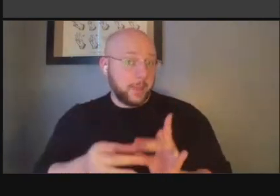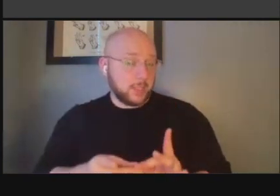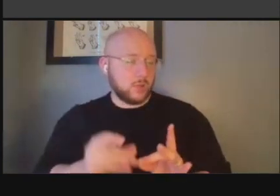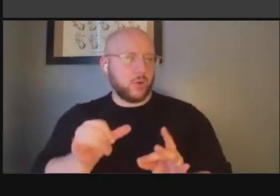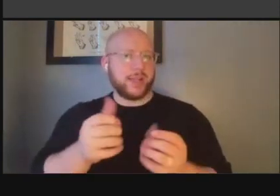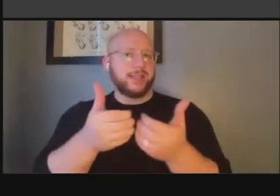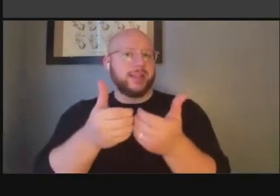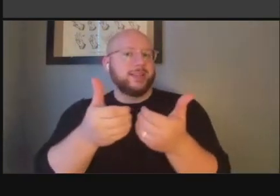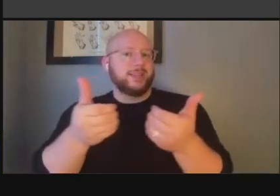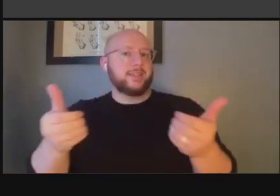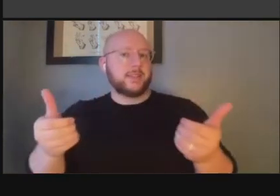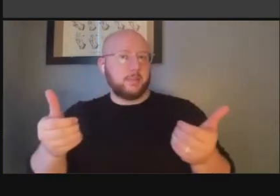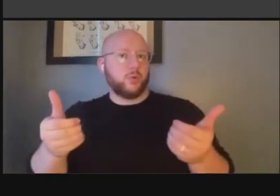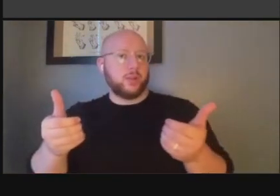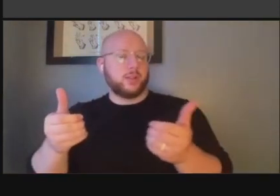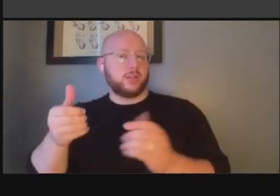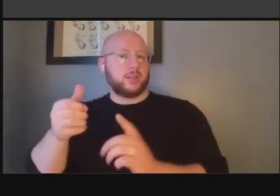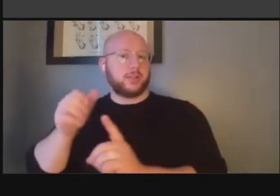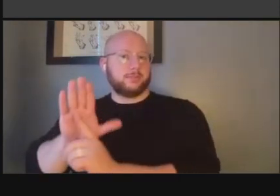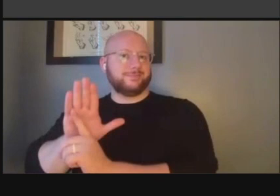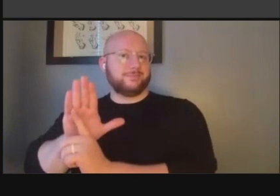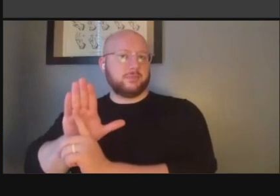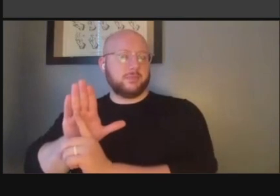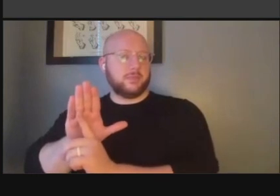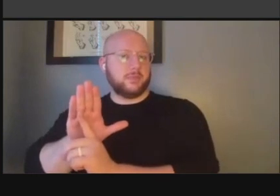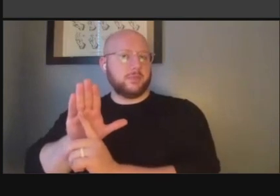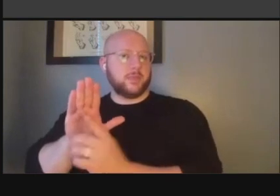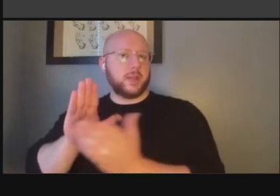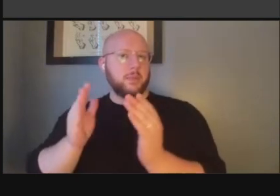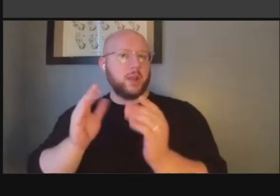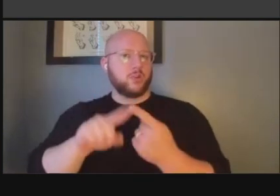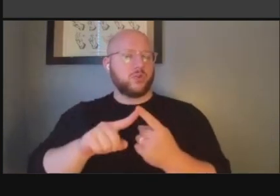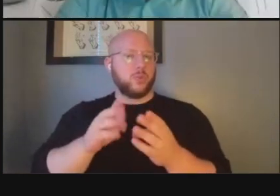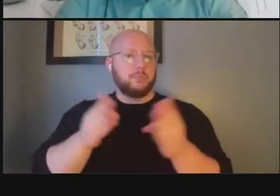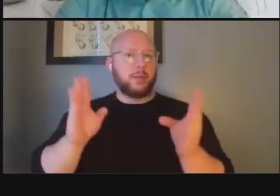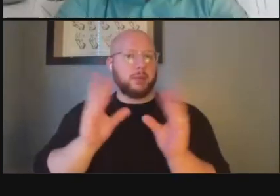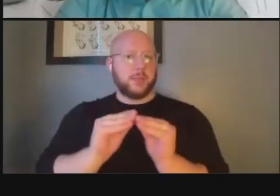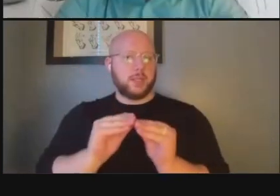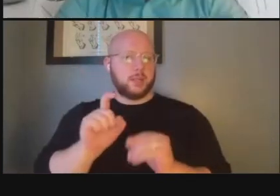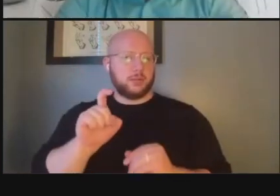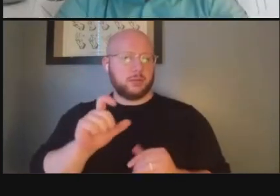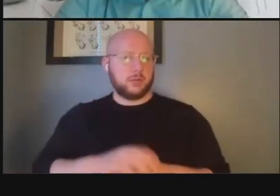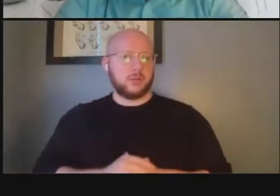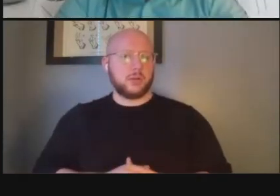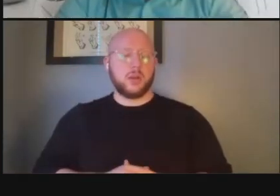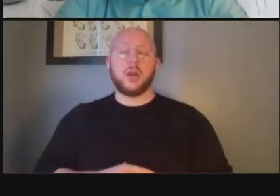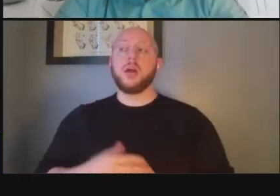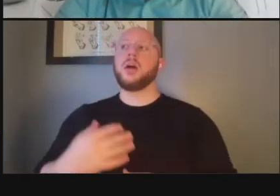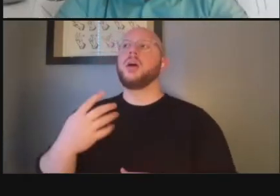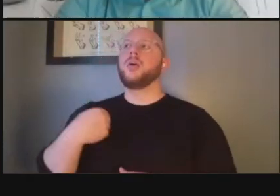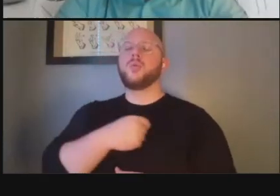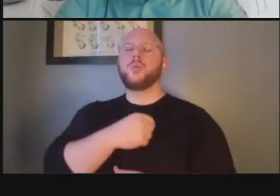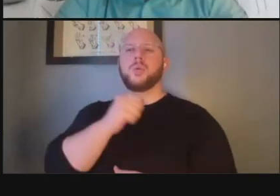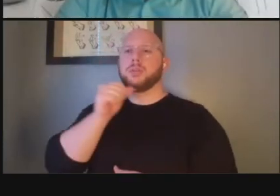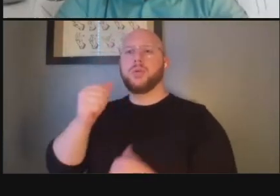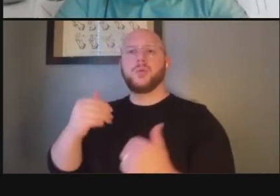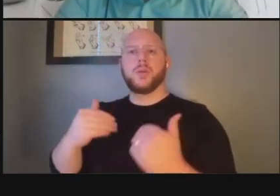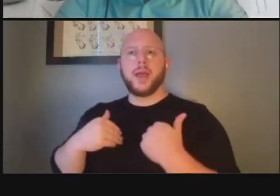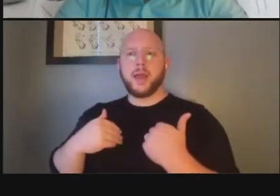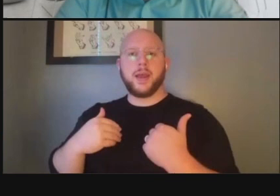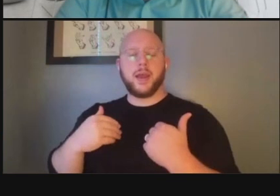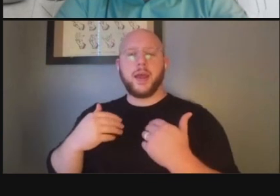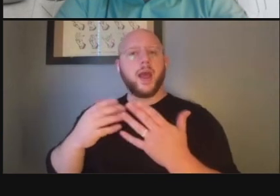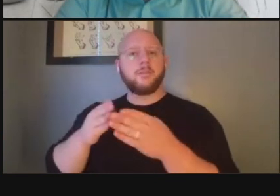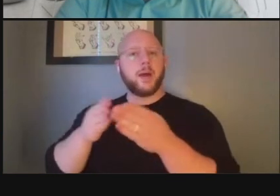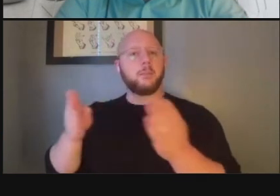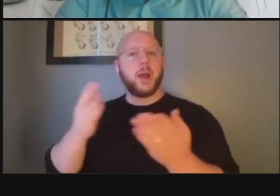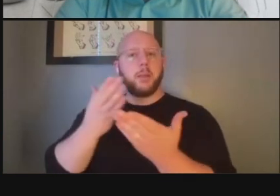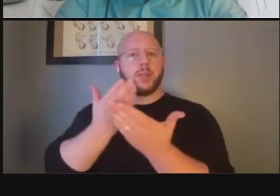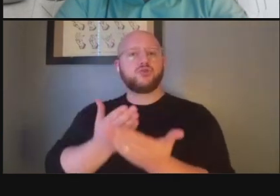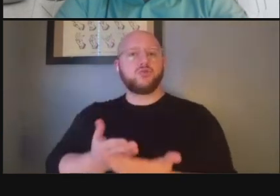avenue then public meetings um we don't really have like a public record for this project um